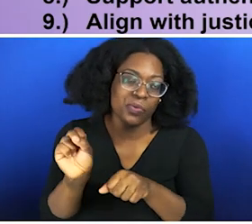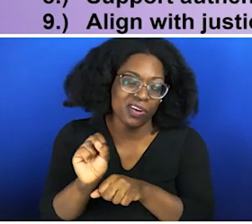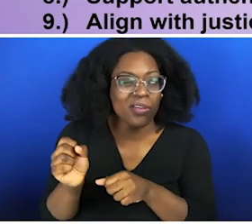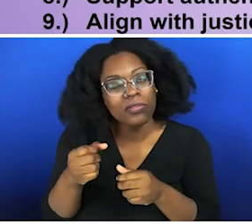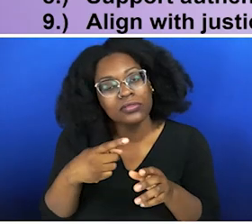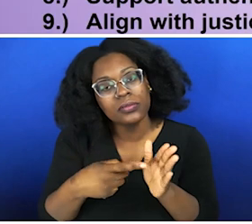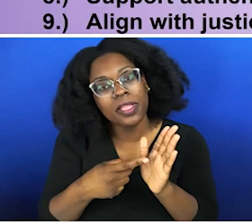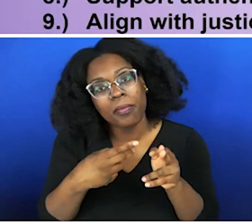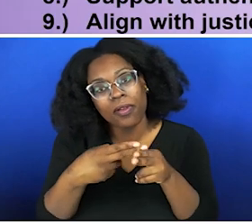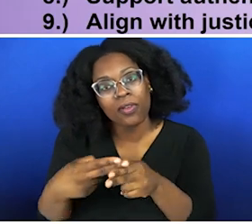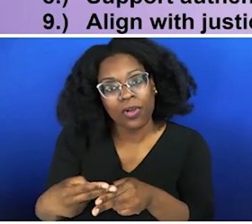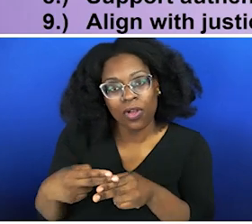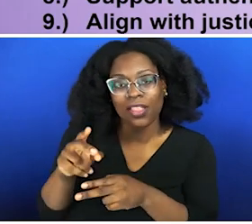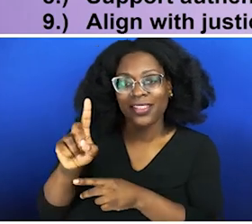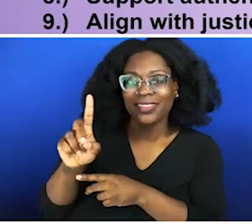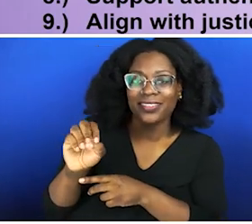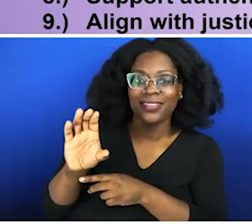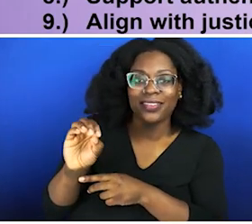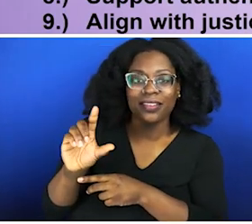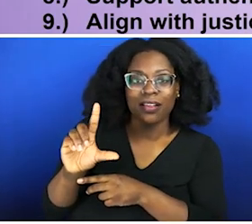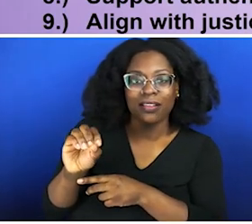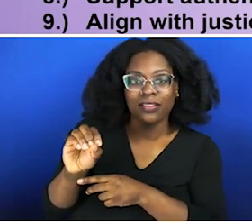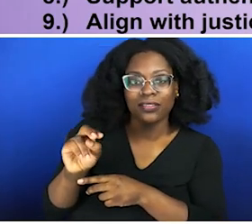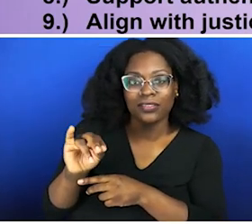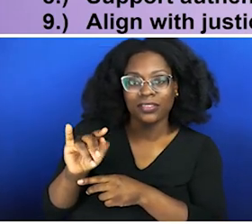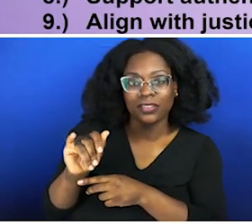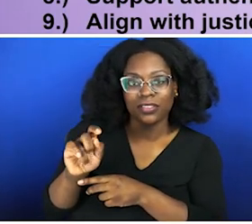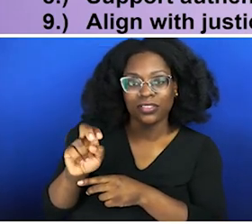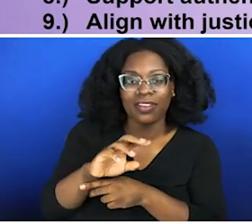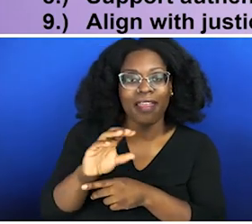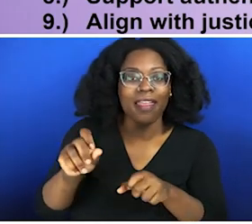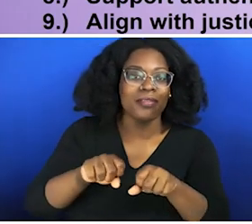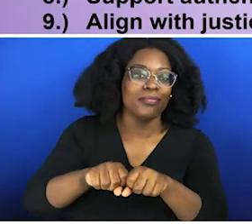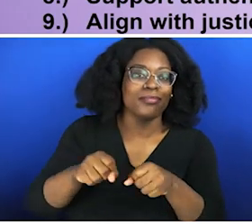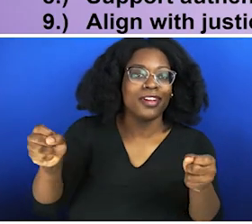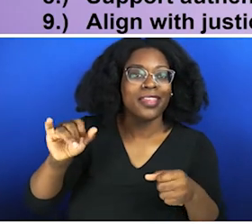it decolonization and breaking illusions versus diversity and inclusion. But as we're doing